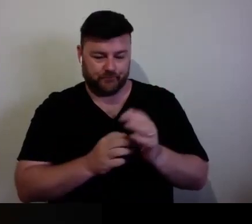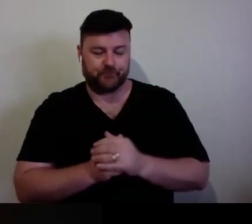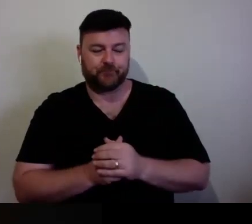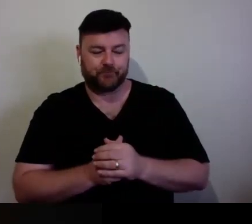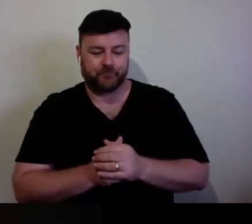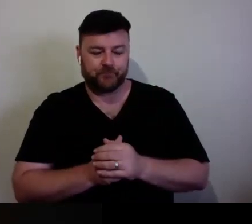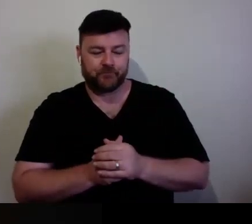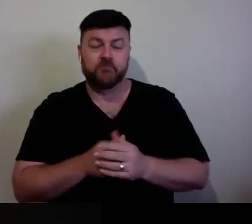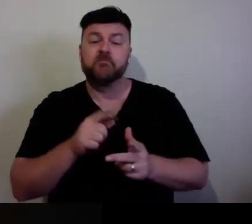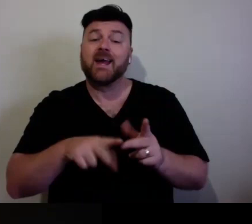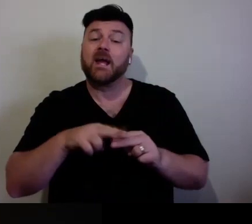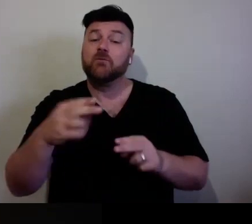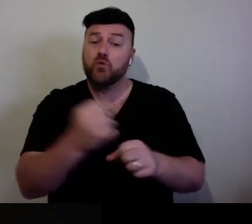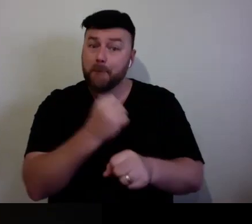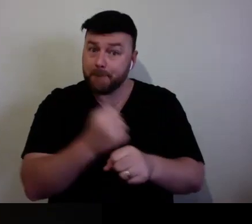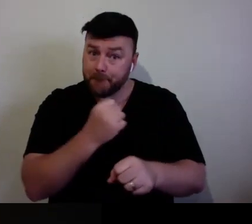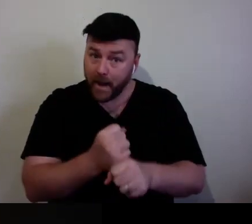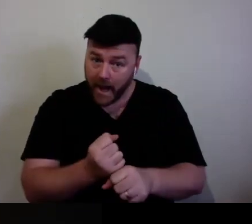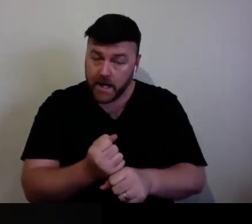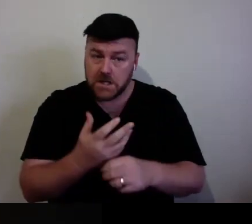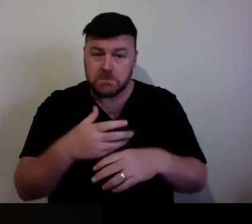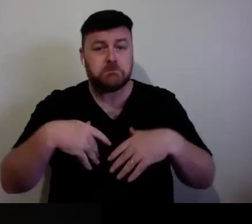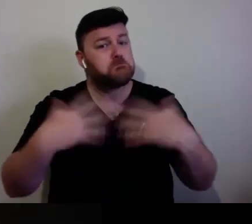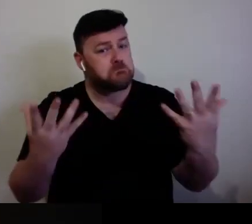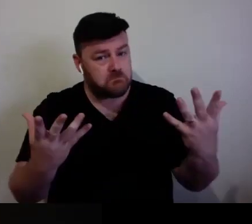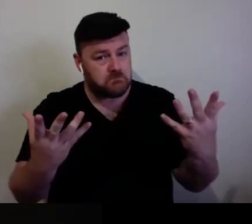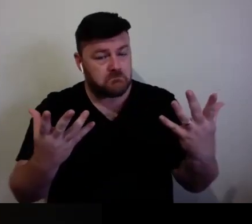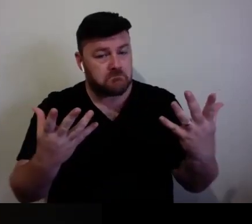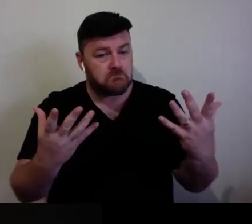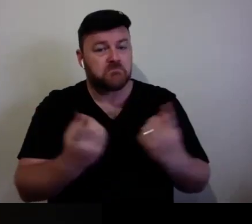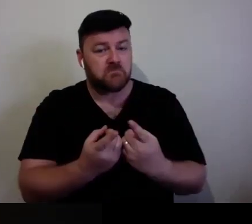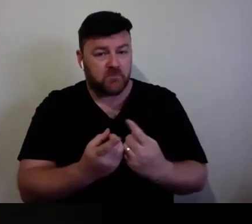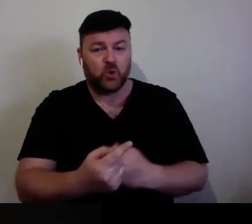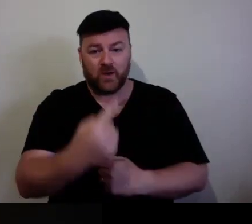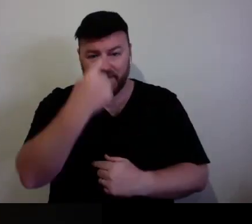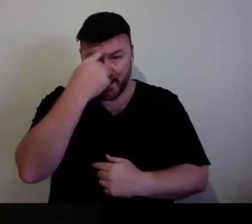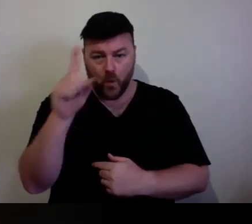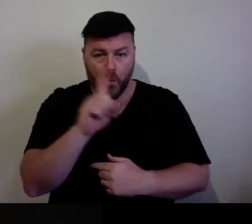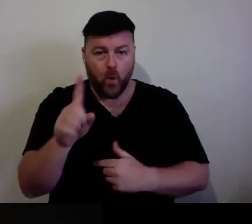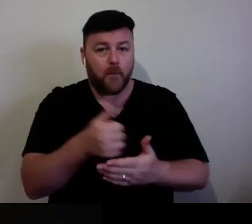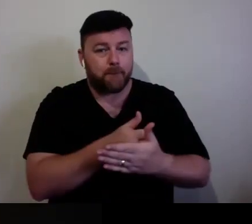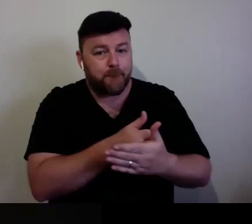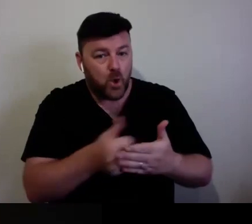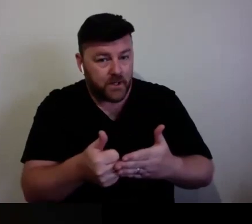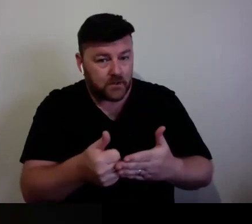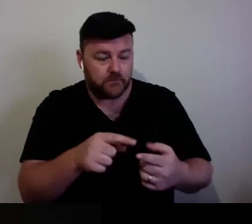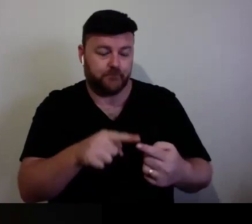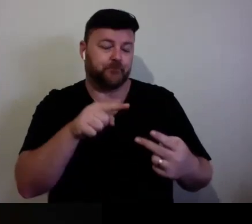about what are the permanent, what are the temporary, and what are the